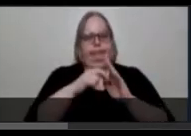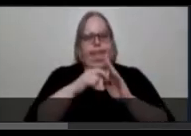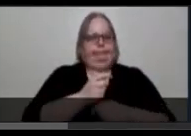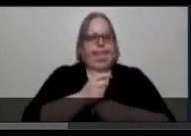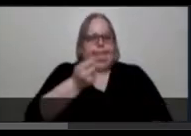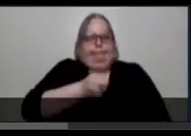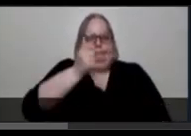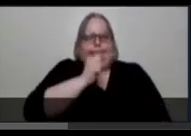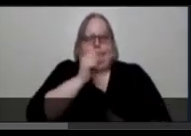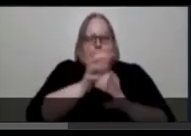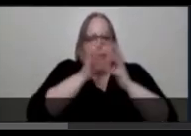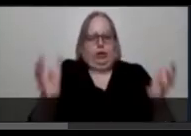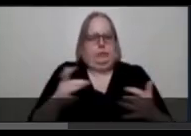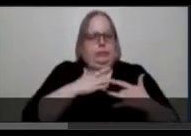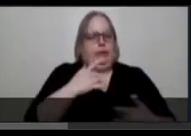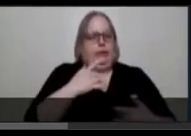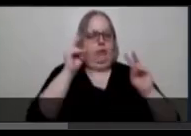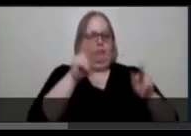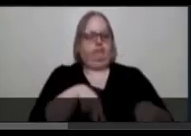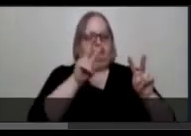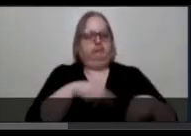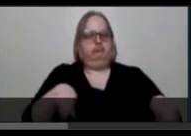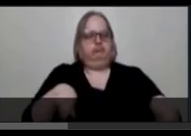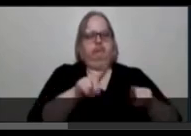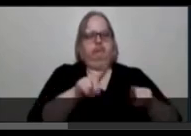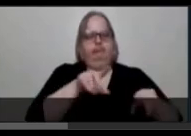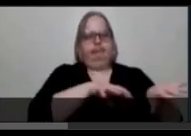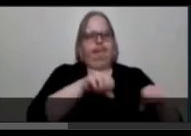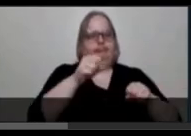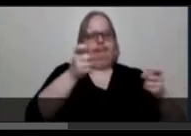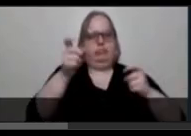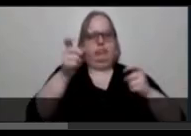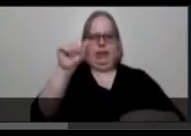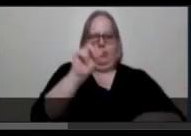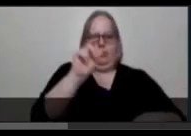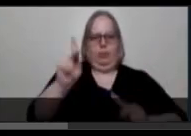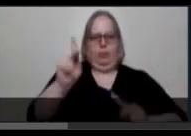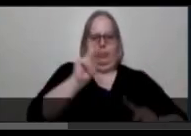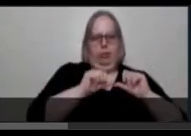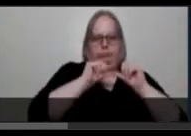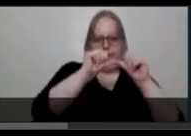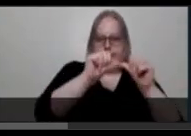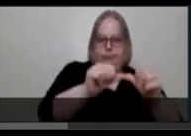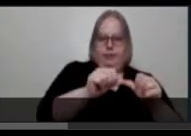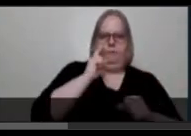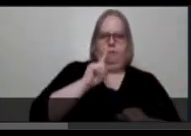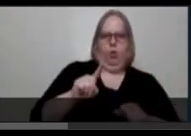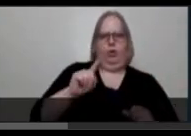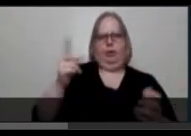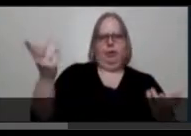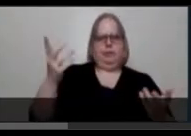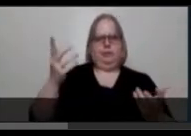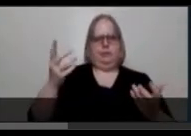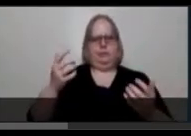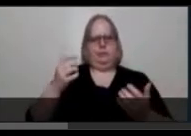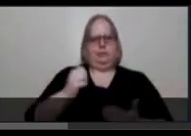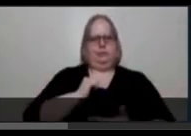and commodifying ableist [preference of abled bodies] tropes in which disabled people exist either for the edification of abled viewers or else to elicit